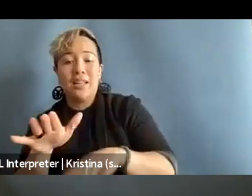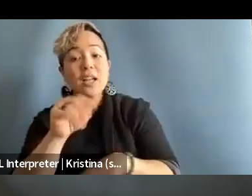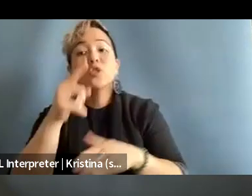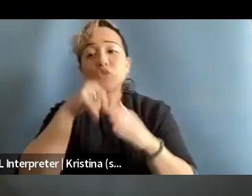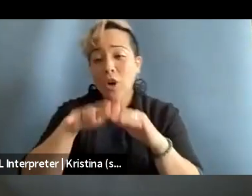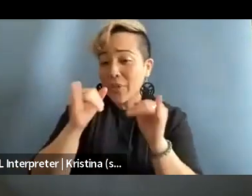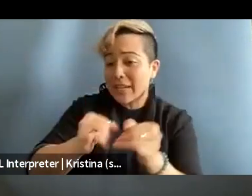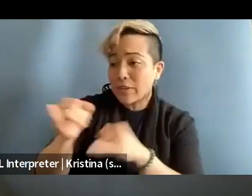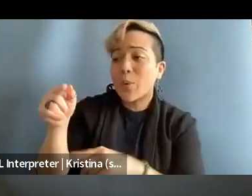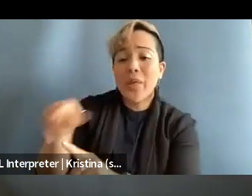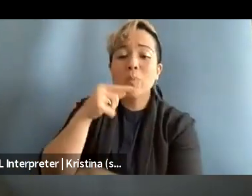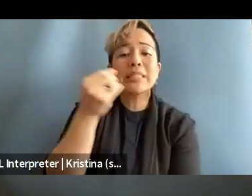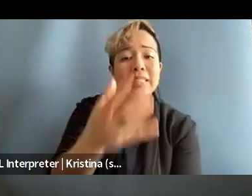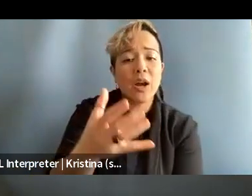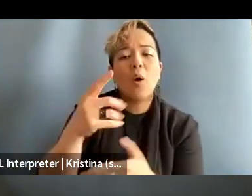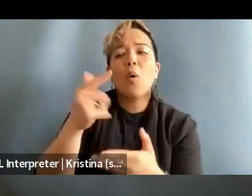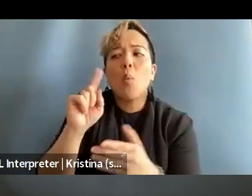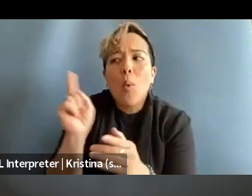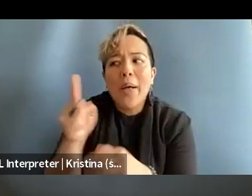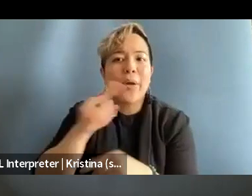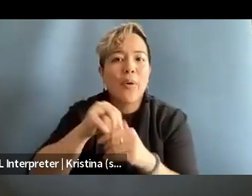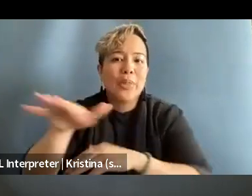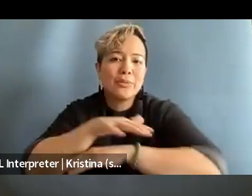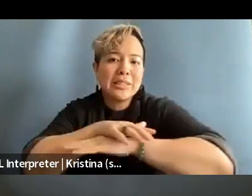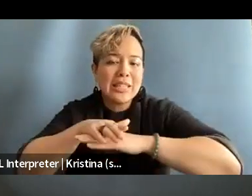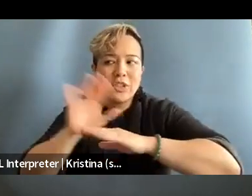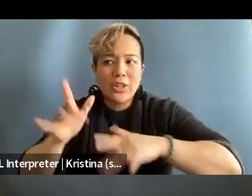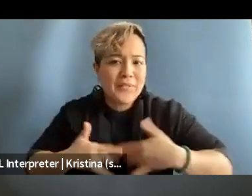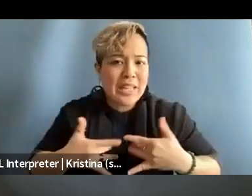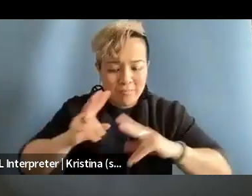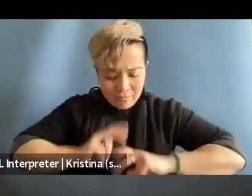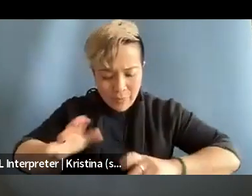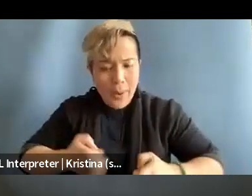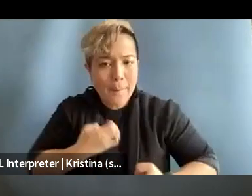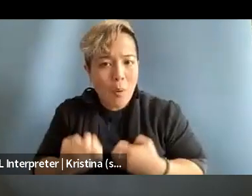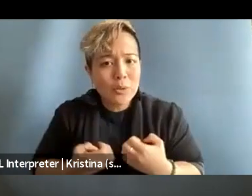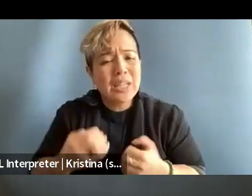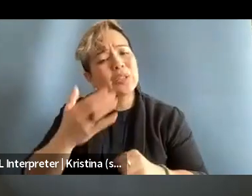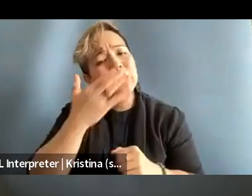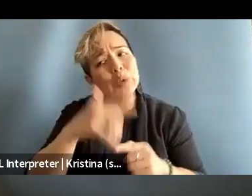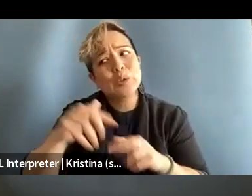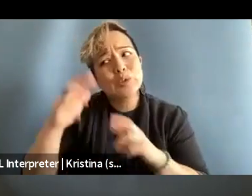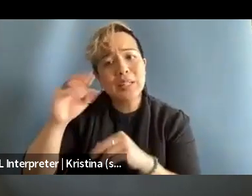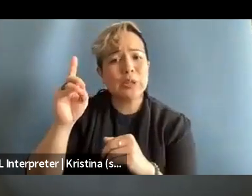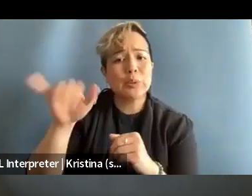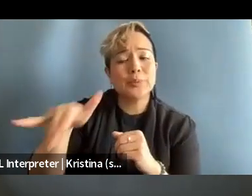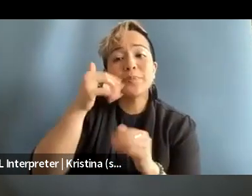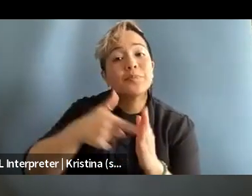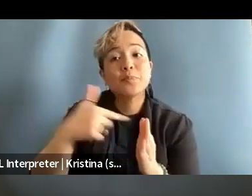they will tell you at what stage they are and what are they feeling. And it's good to respect and do that because sometimes we have good intentions,